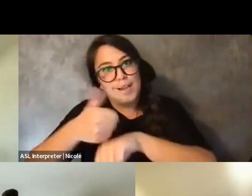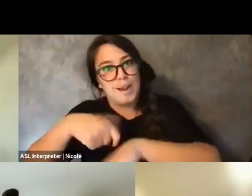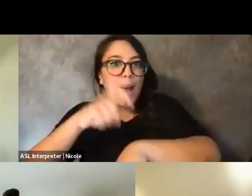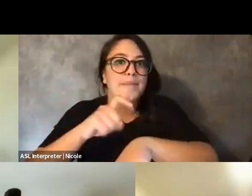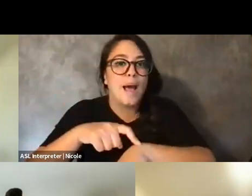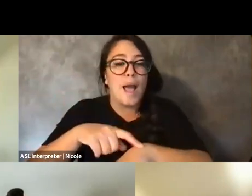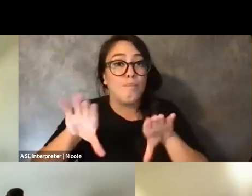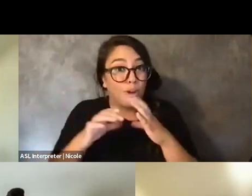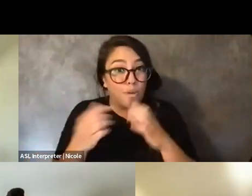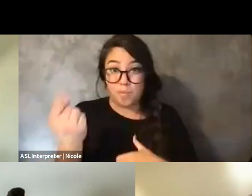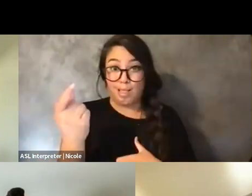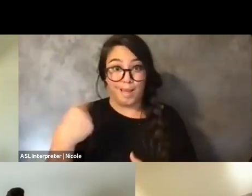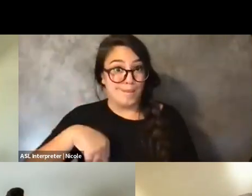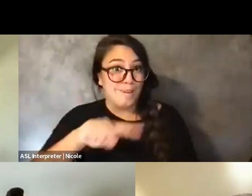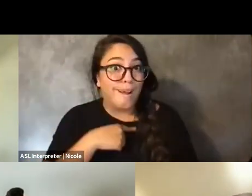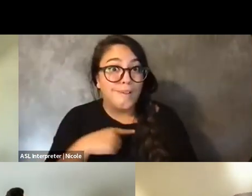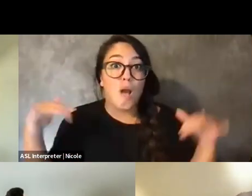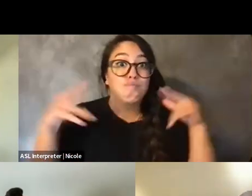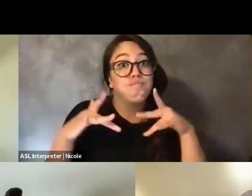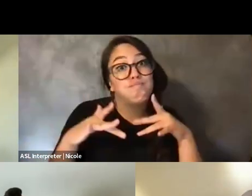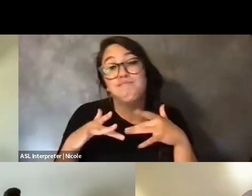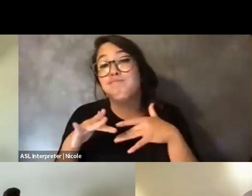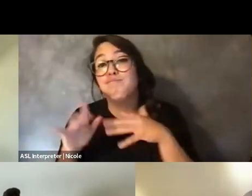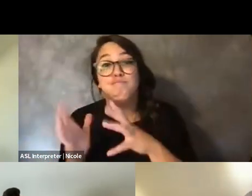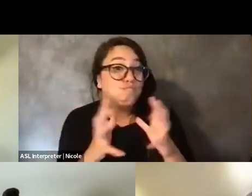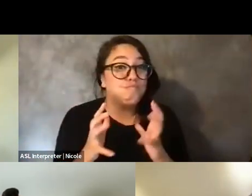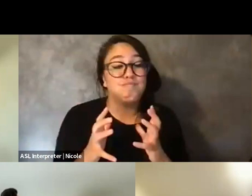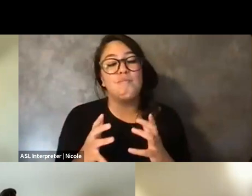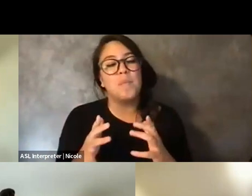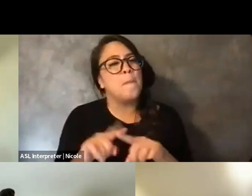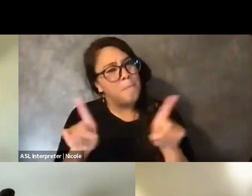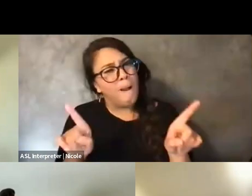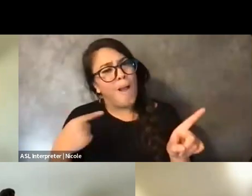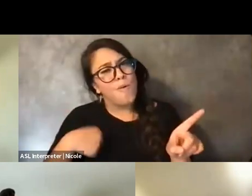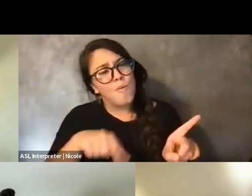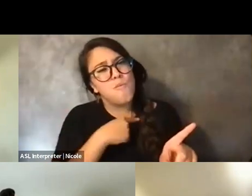But, you know, we had chats, you know, and we were able to get, you know, together on Discord